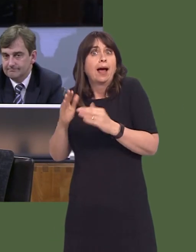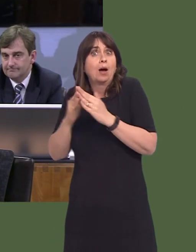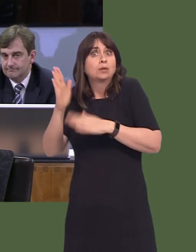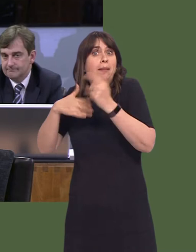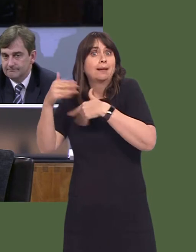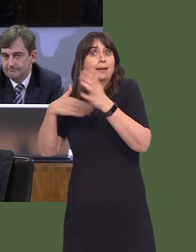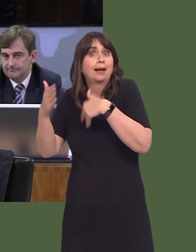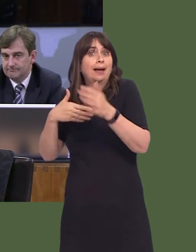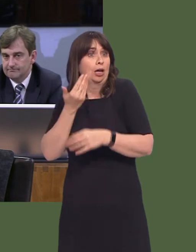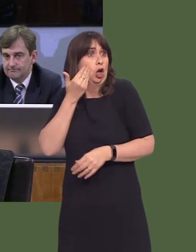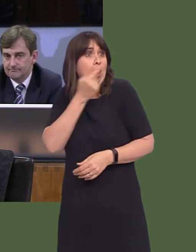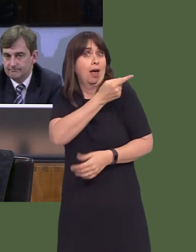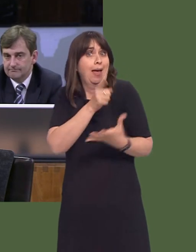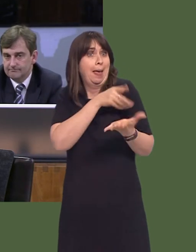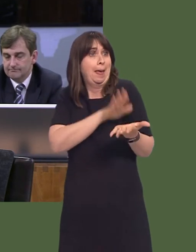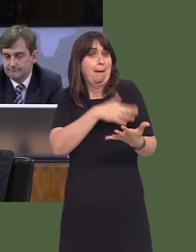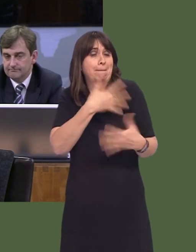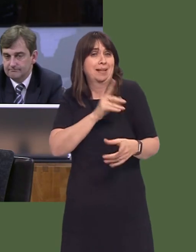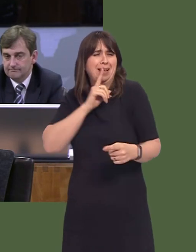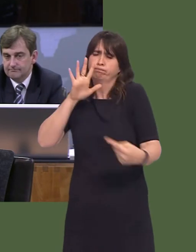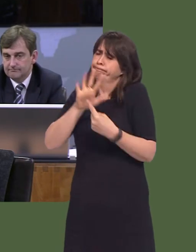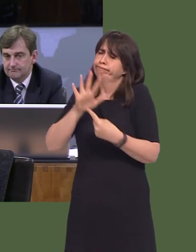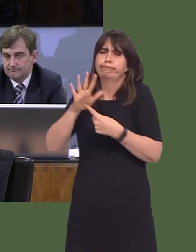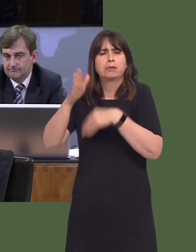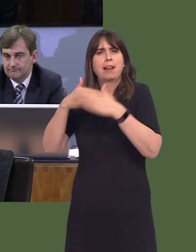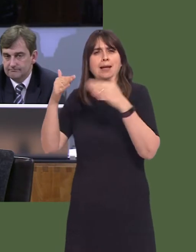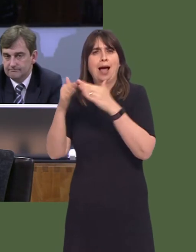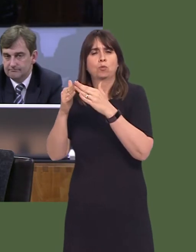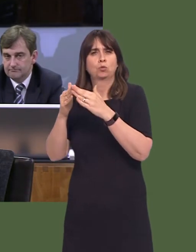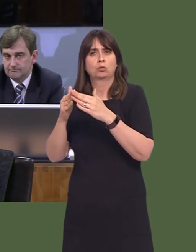Member for Caerphilly the importance of house building. Last year there was a 10 per cent